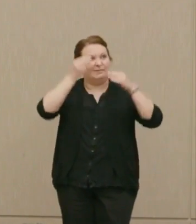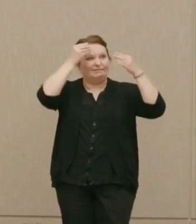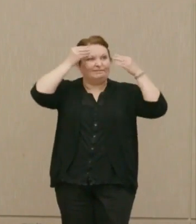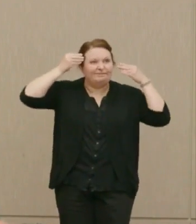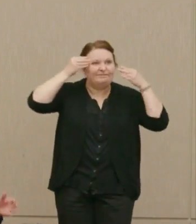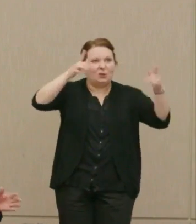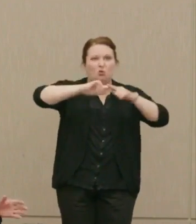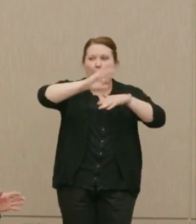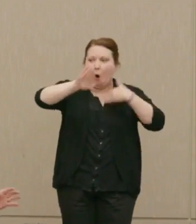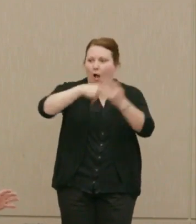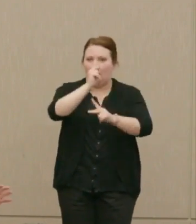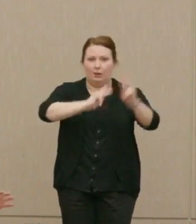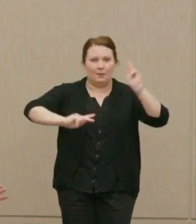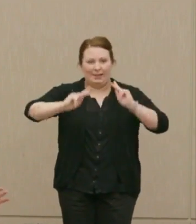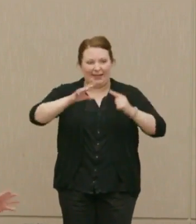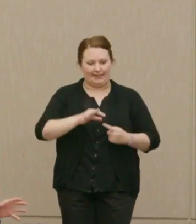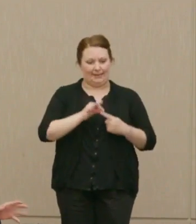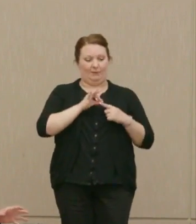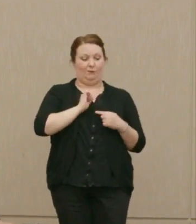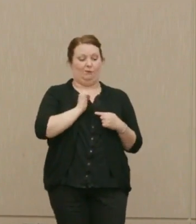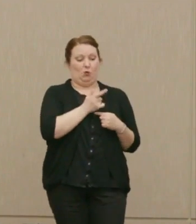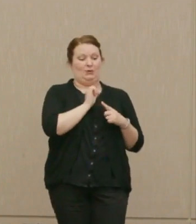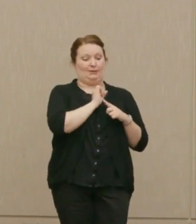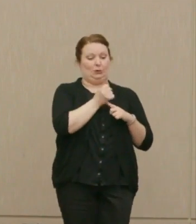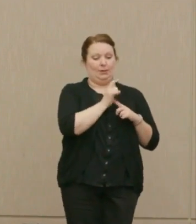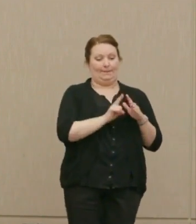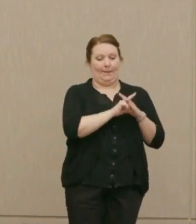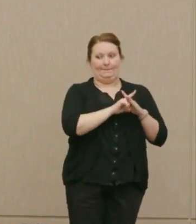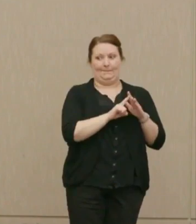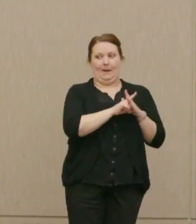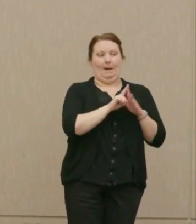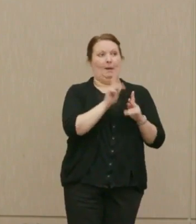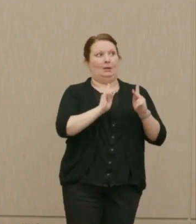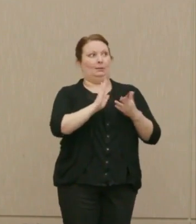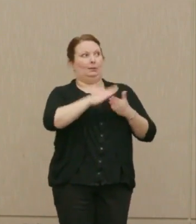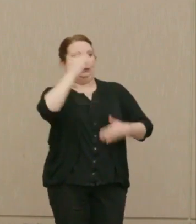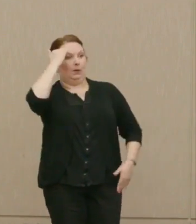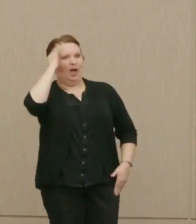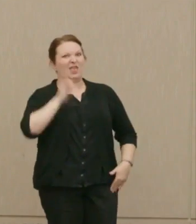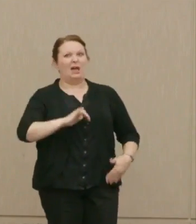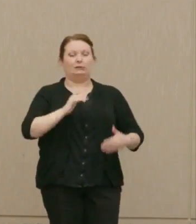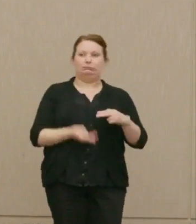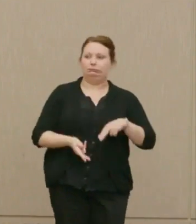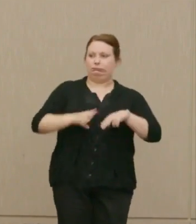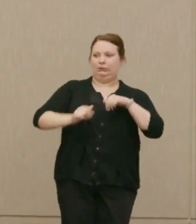mind, except on a few occasions, has endangered us very much.